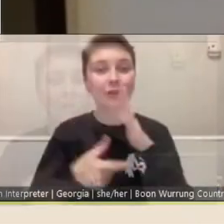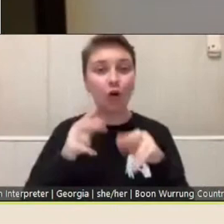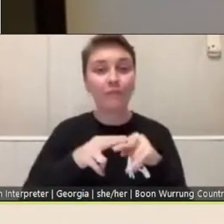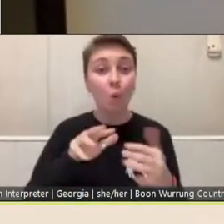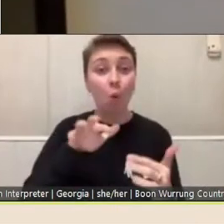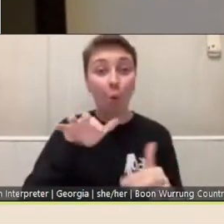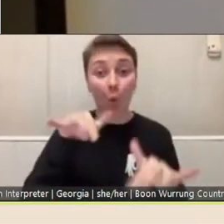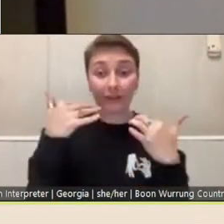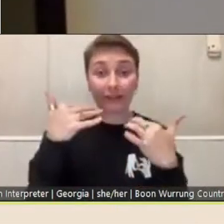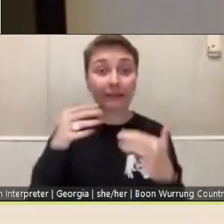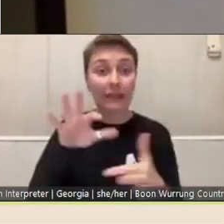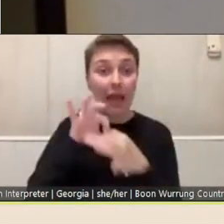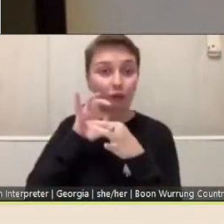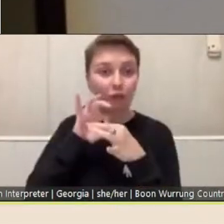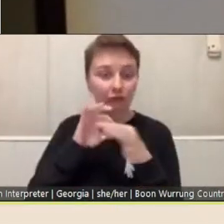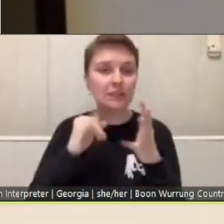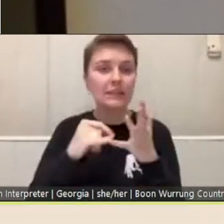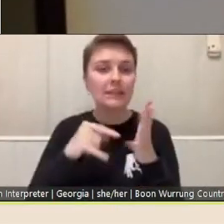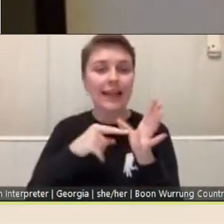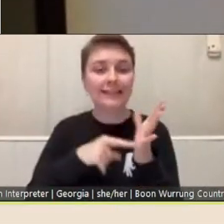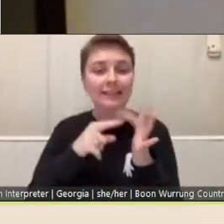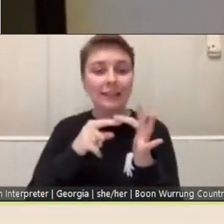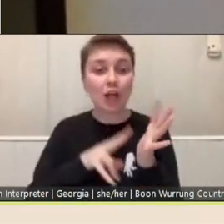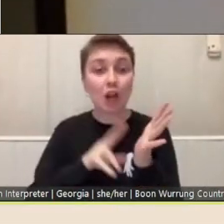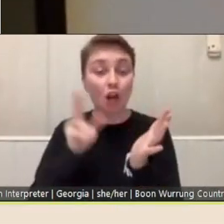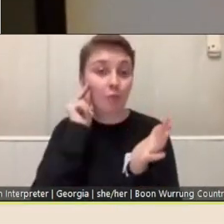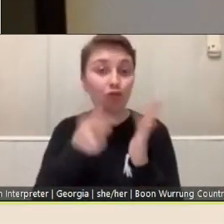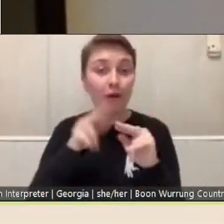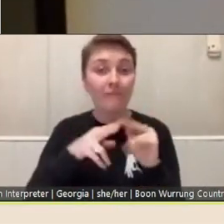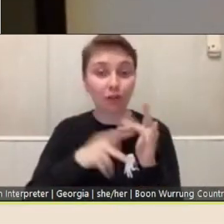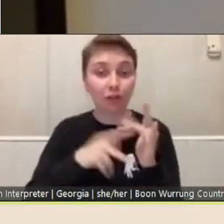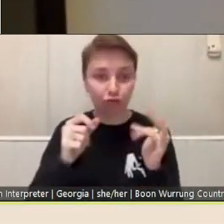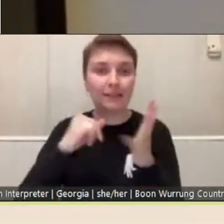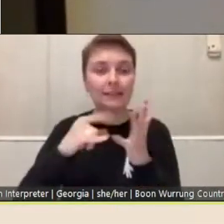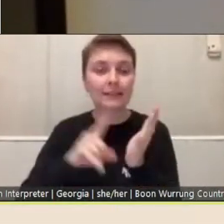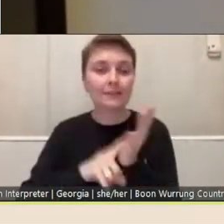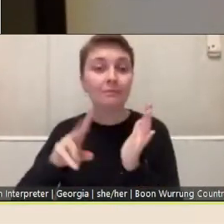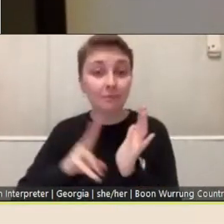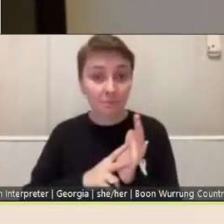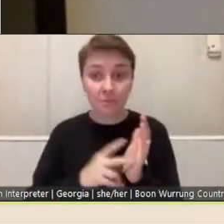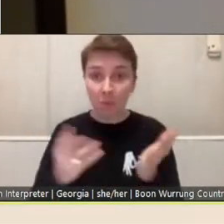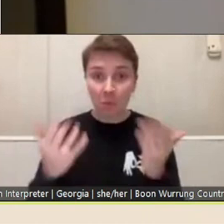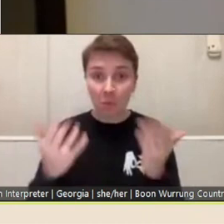and it's my pleasure to welcome you to our Fellowships Program Information Evening. State